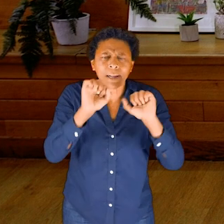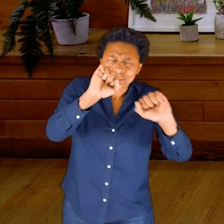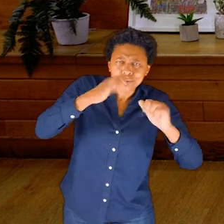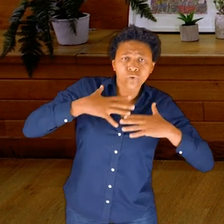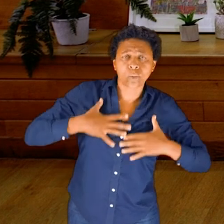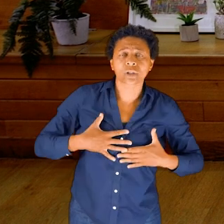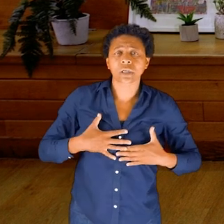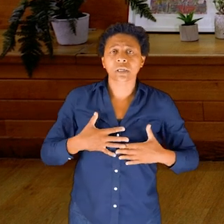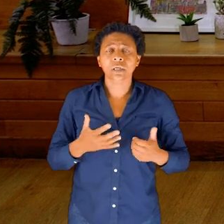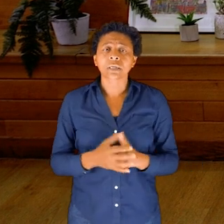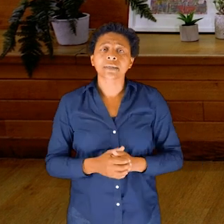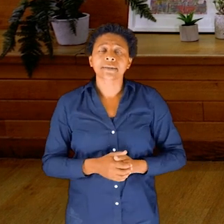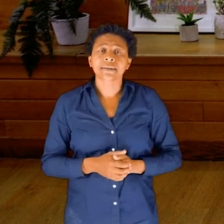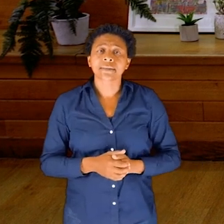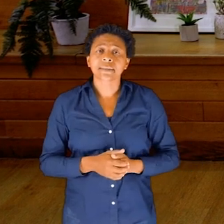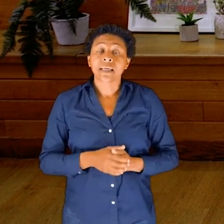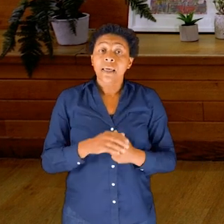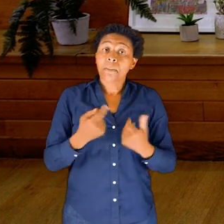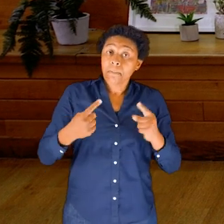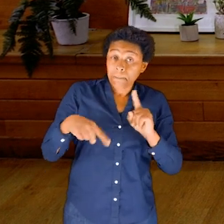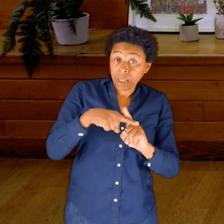and the fluid inside the body.